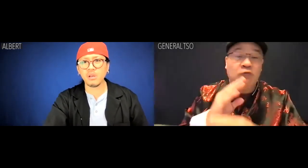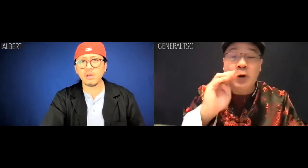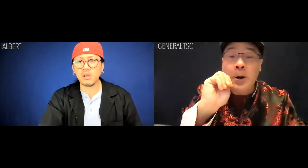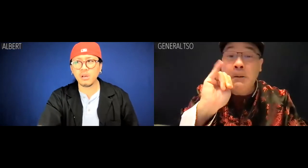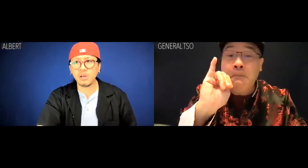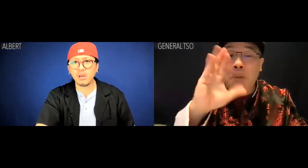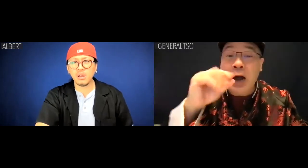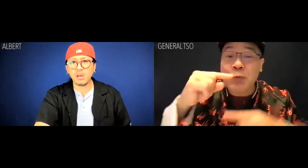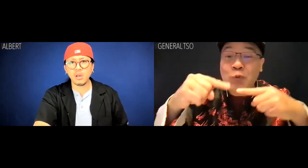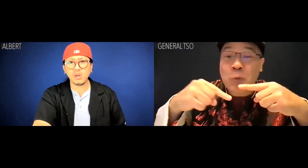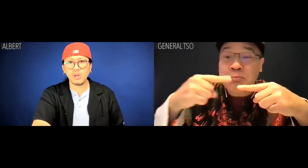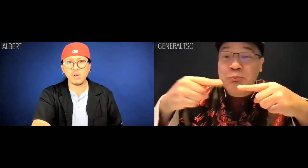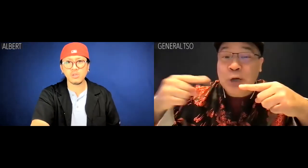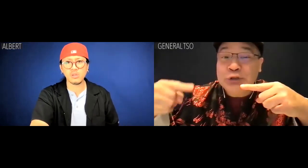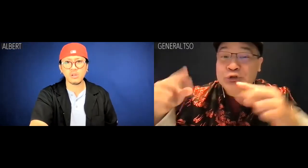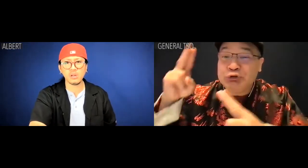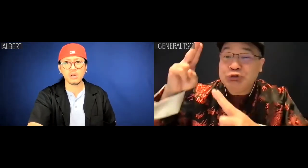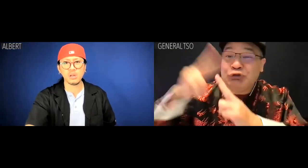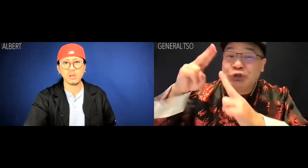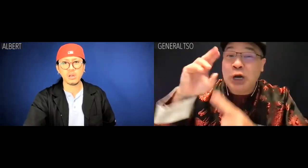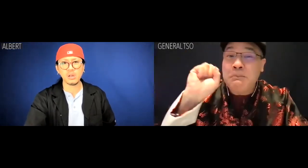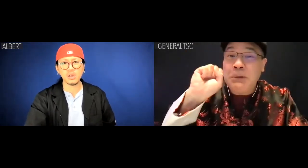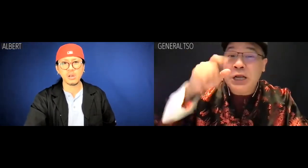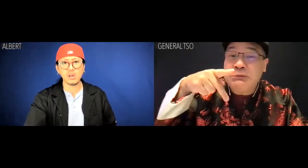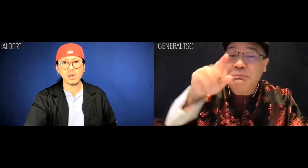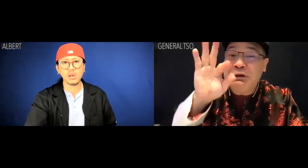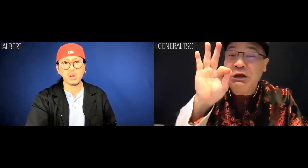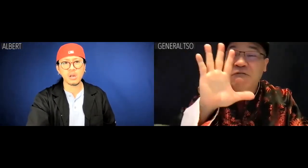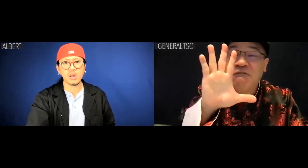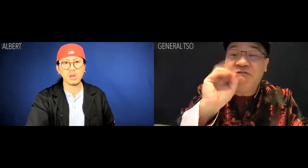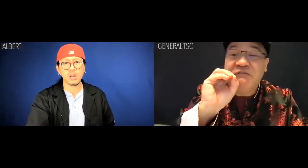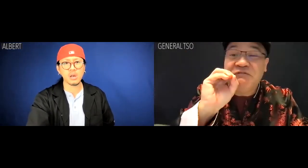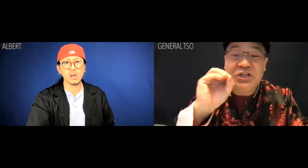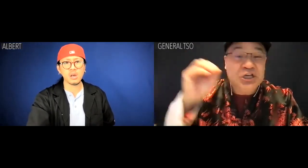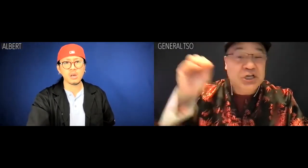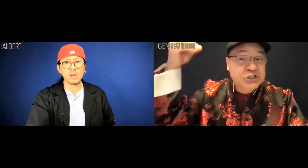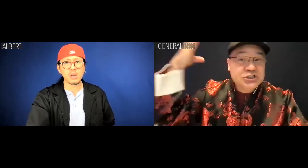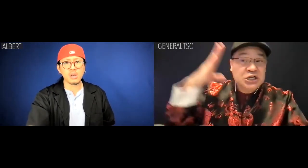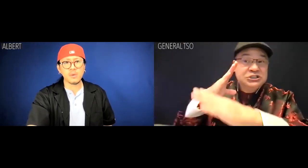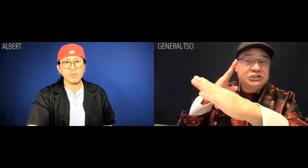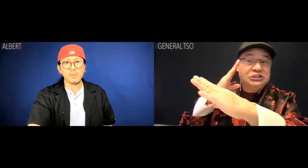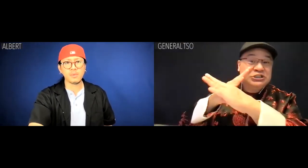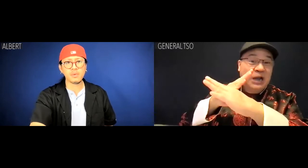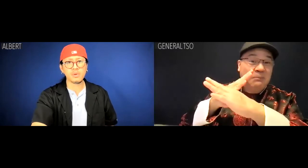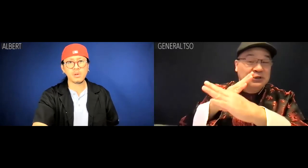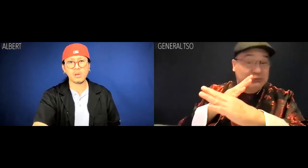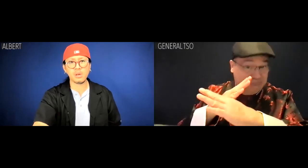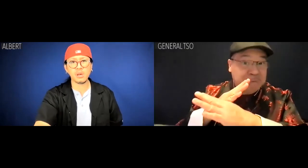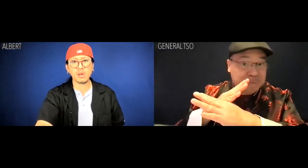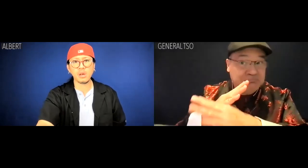waterproof microprocessors rated SPF 50 for sun damage.